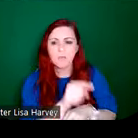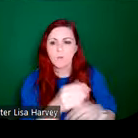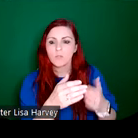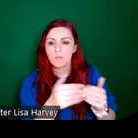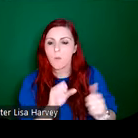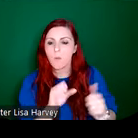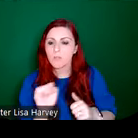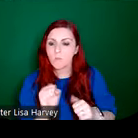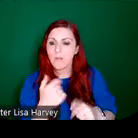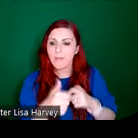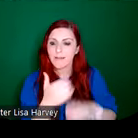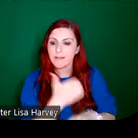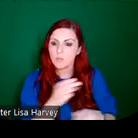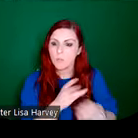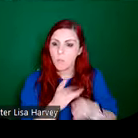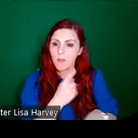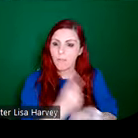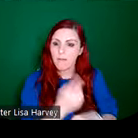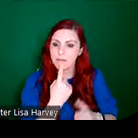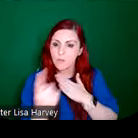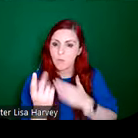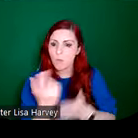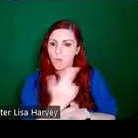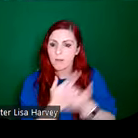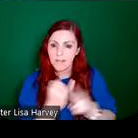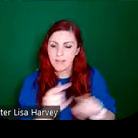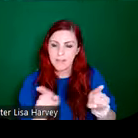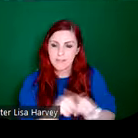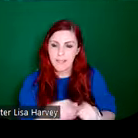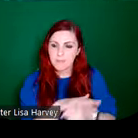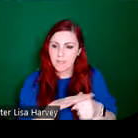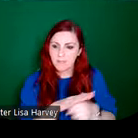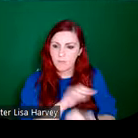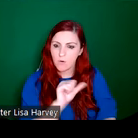continued to practice as a solo artist of the same size, the premises of An Túr